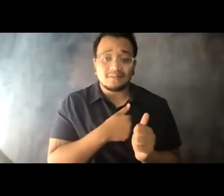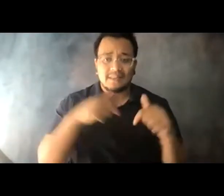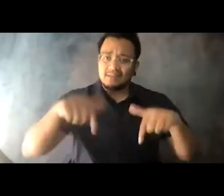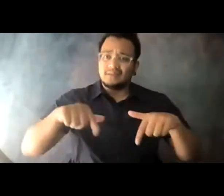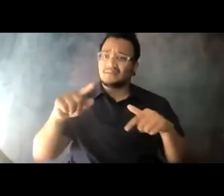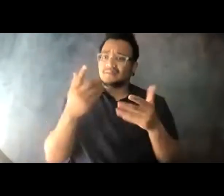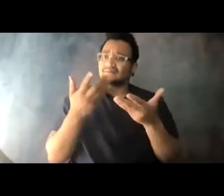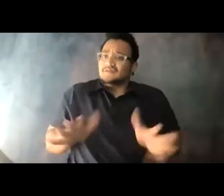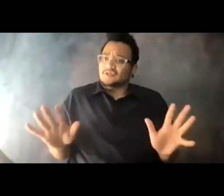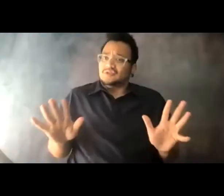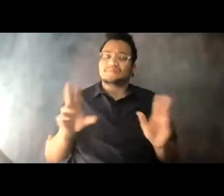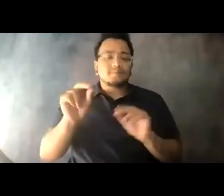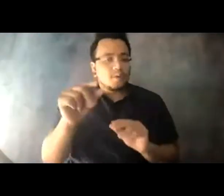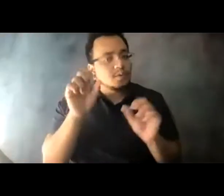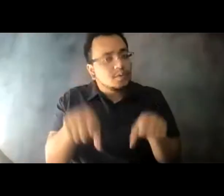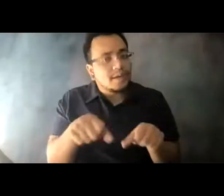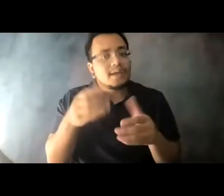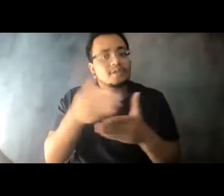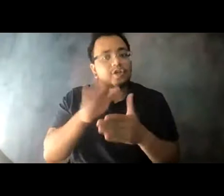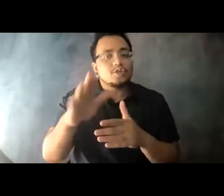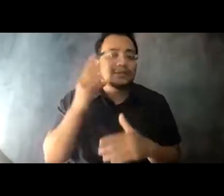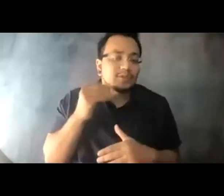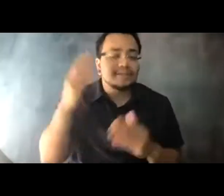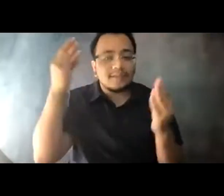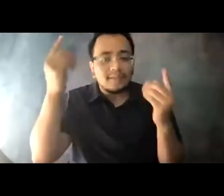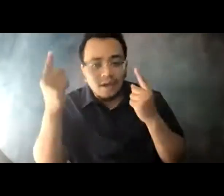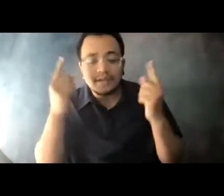14:05:10 Please send your experiences, your thoughts, questions, and ways we can continue